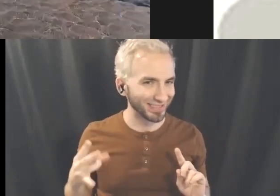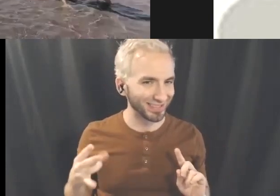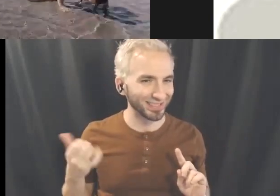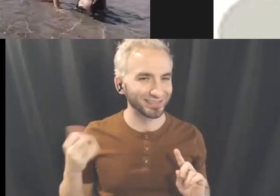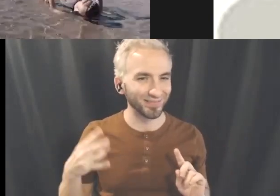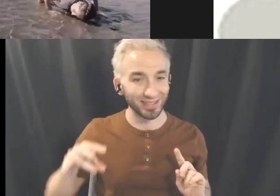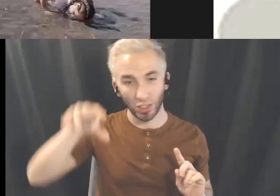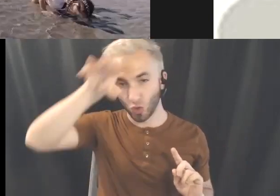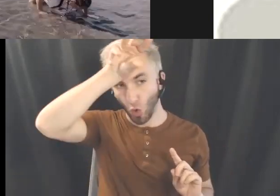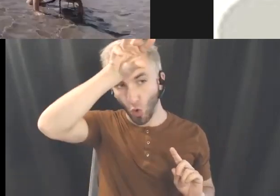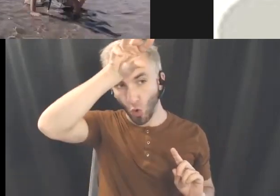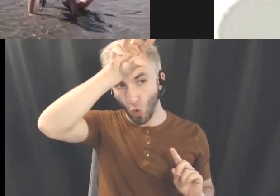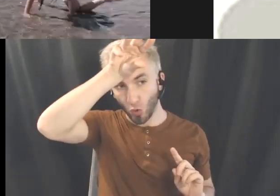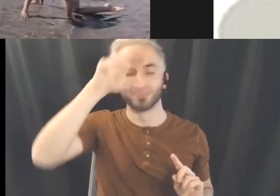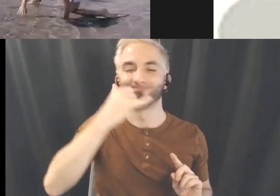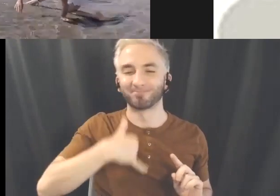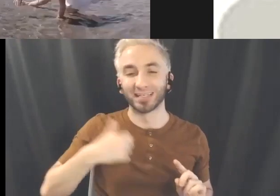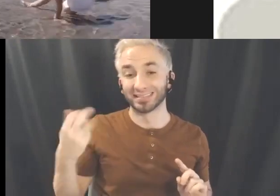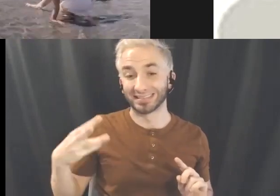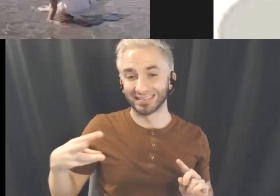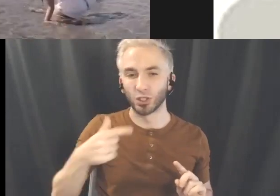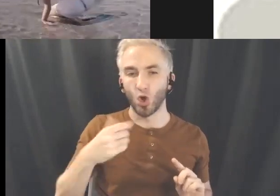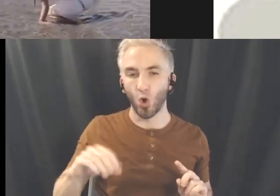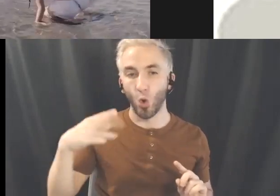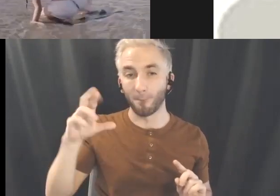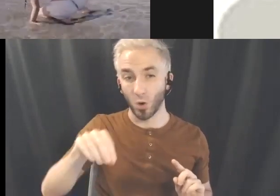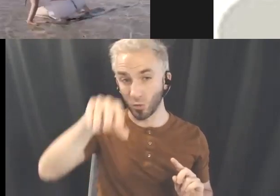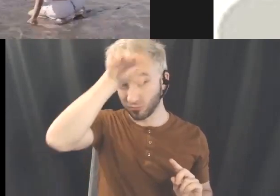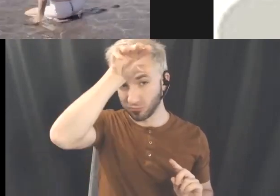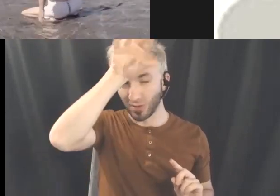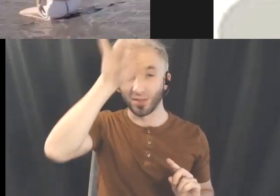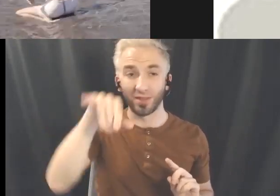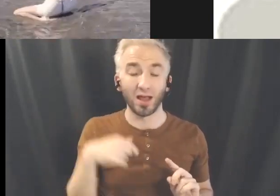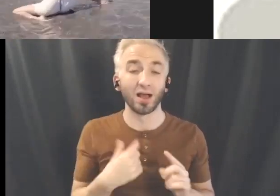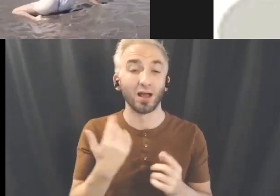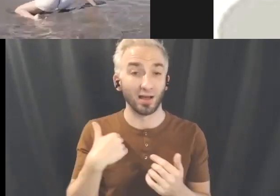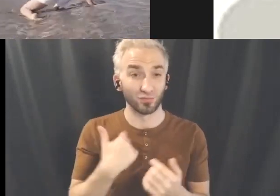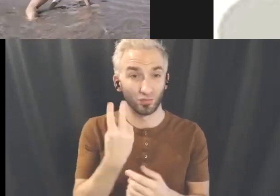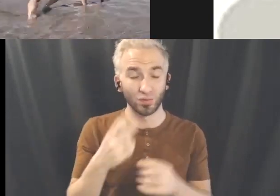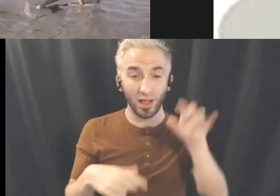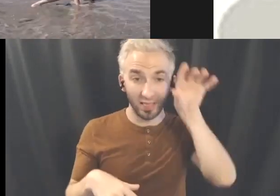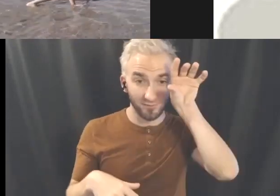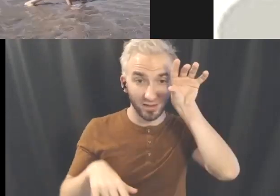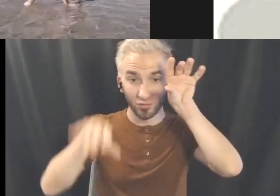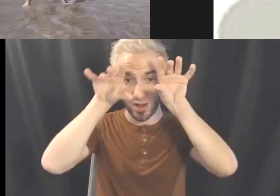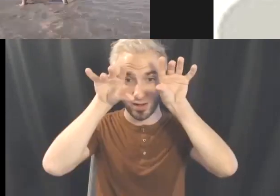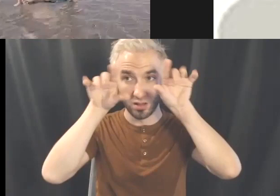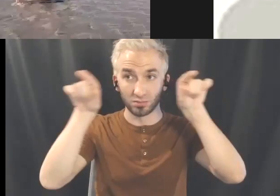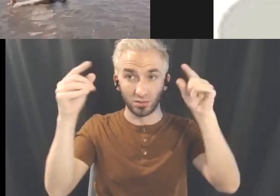so when you watch it in a VR headset the left eye and the right eye are different, so you actually have a depth perception.